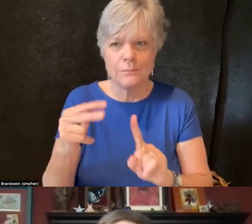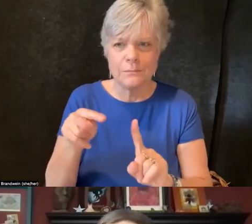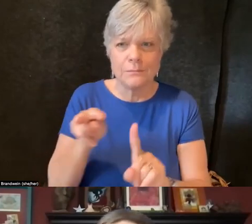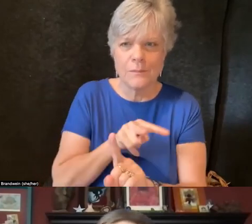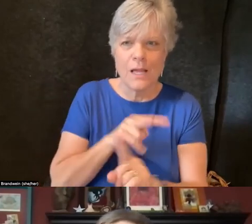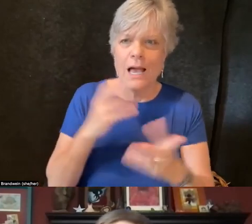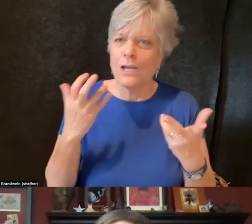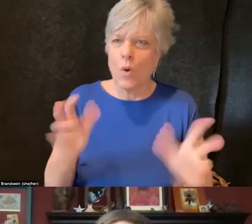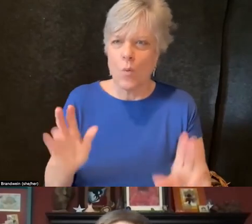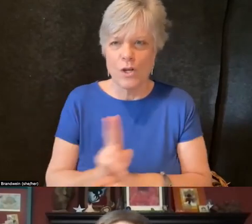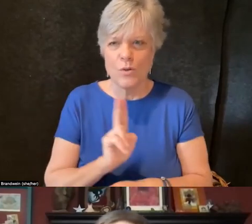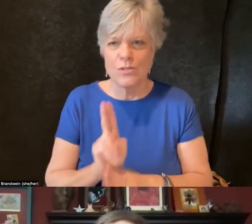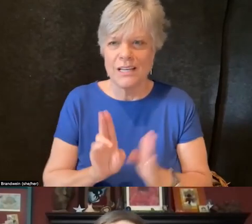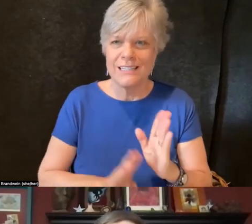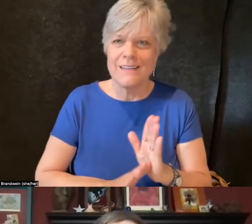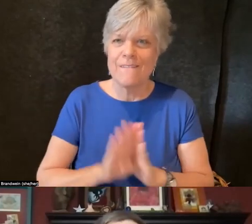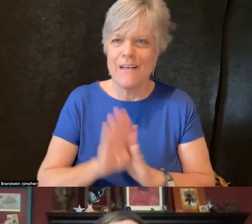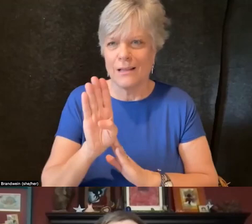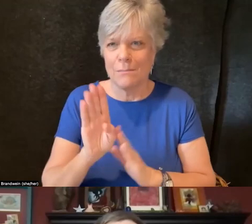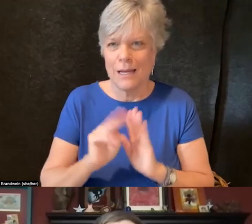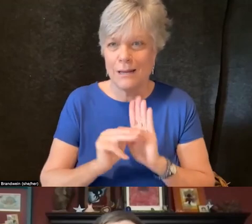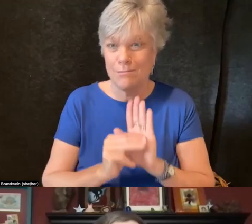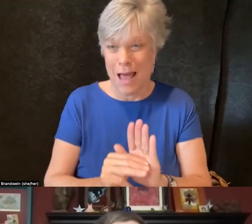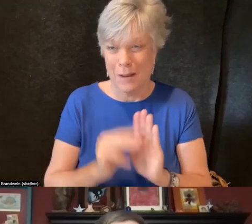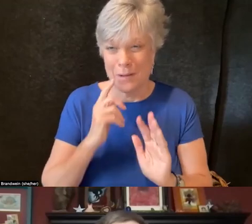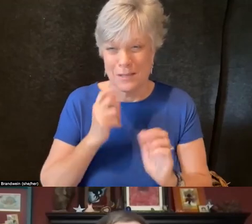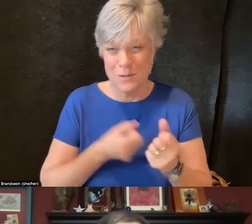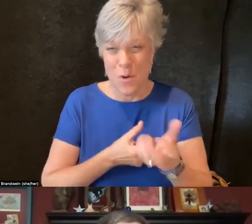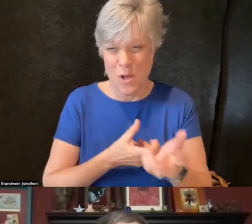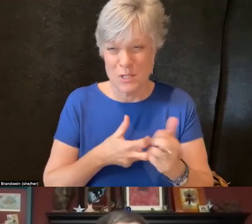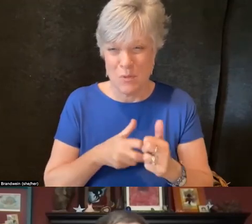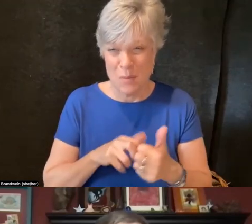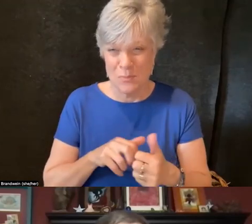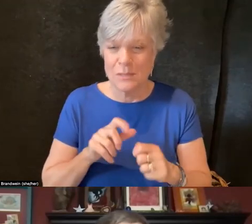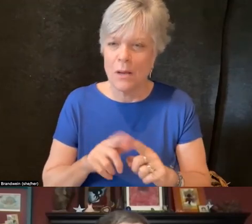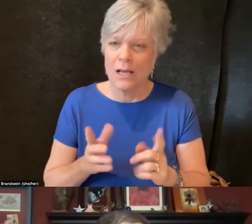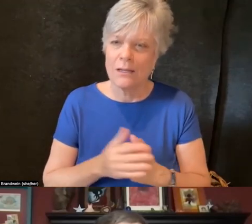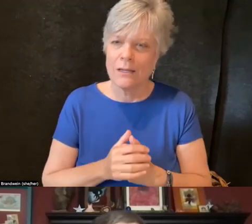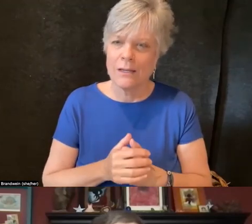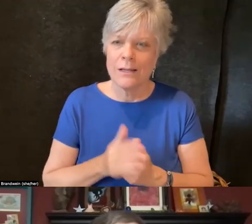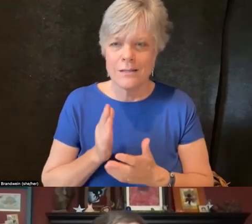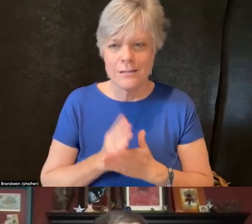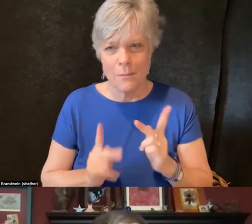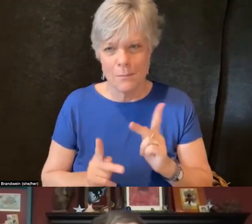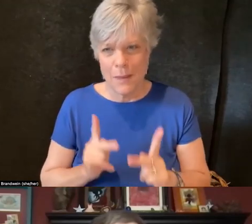because I think that's problematic. But some people, as we know, I think, in various ways,